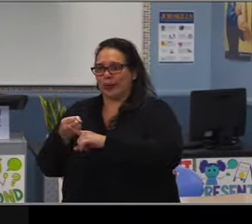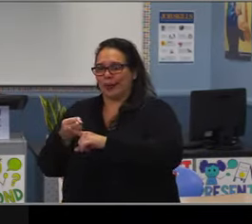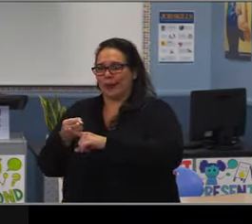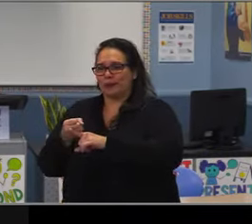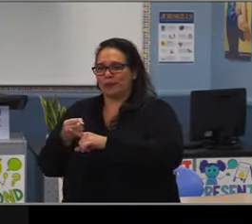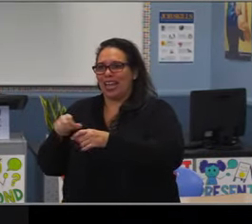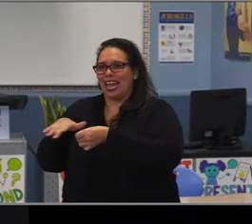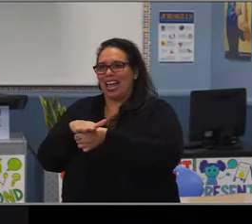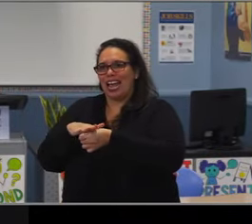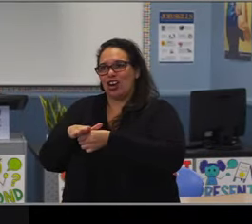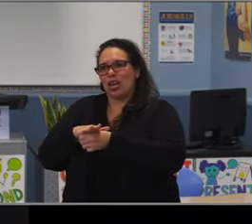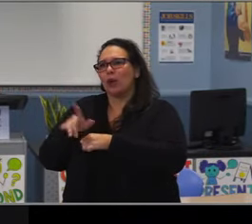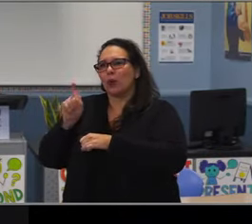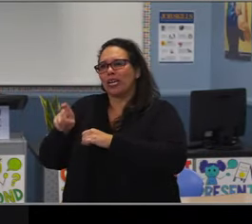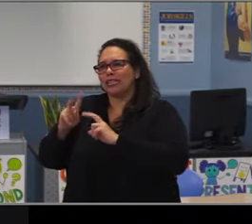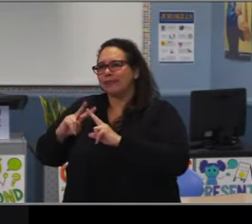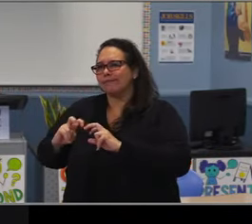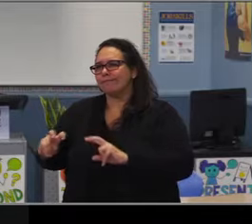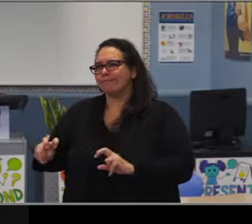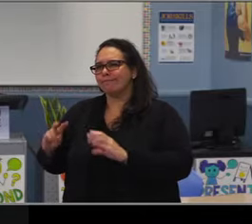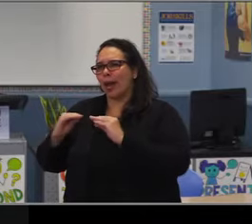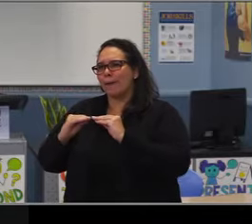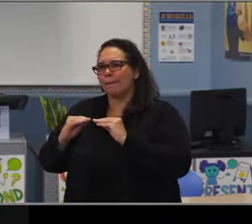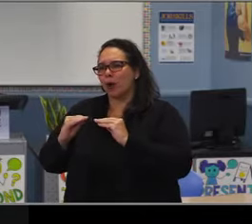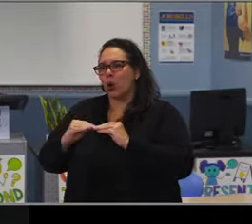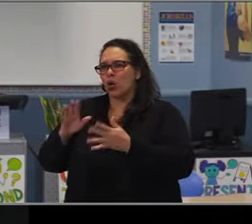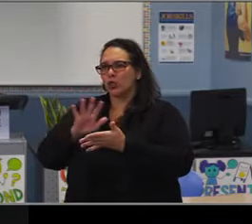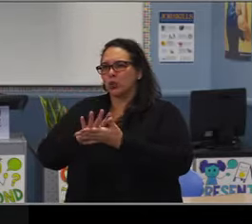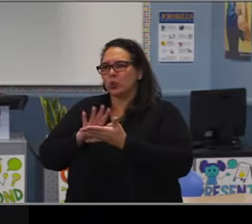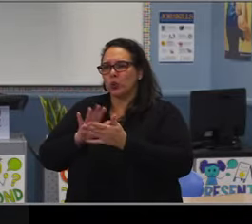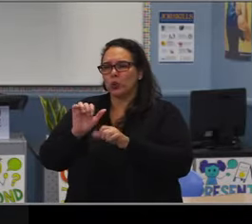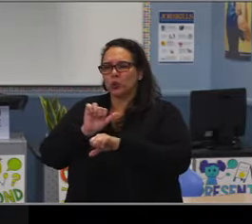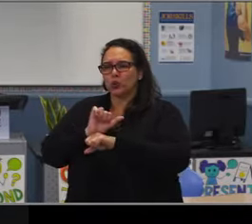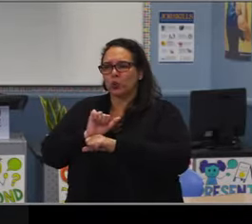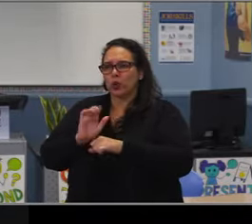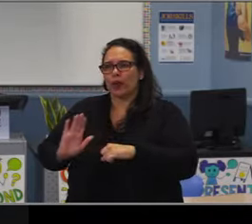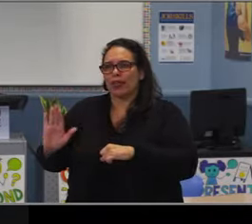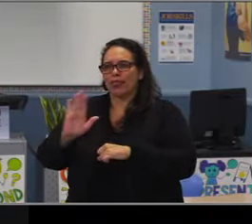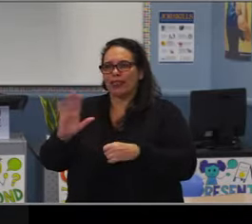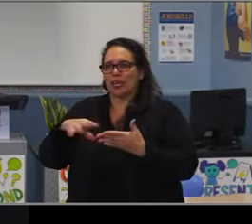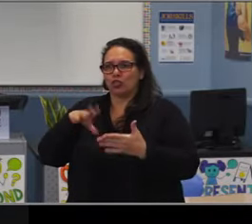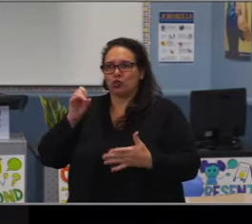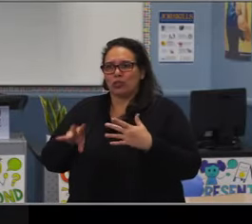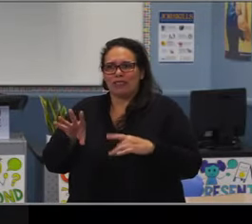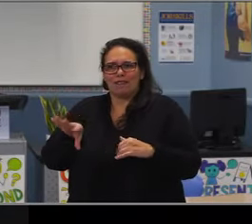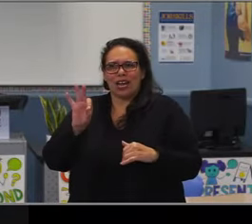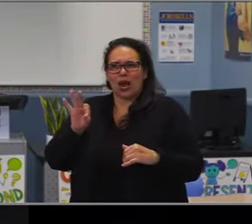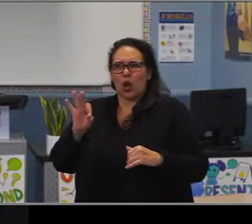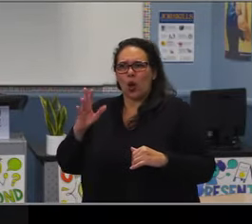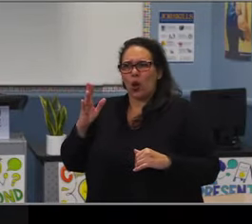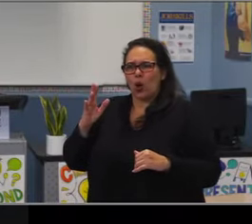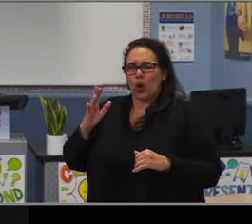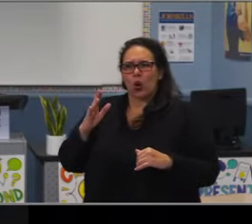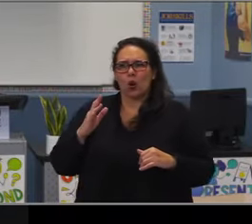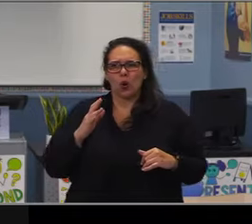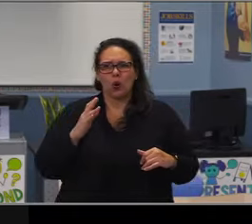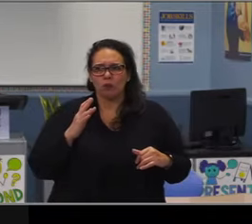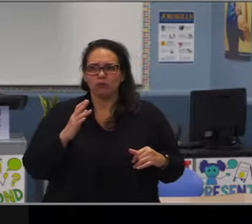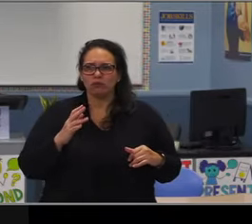They're working hard, they're learning more than they ever have by all the traditional metrics. And they've closed the gap in a lot of categories,